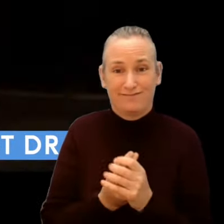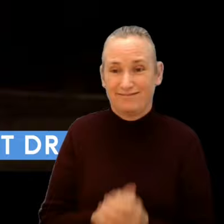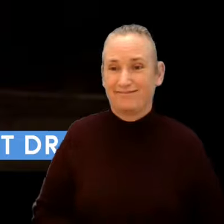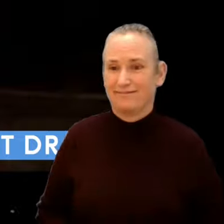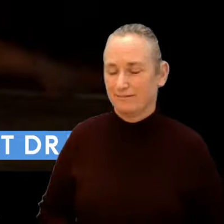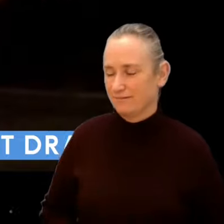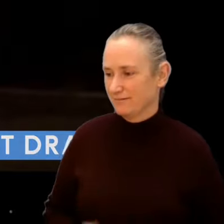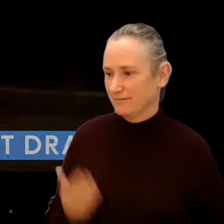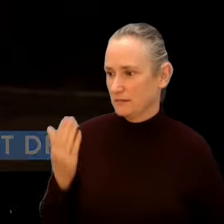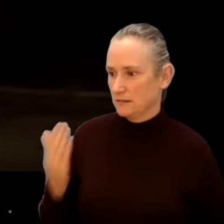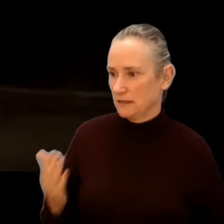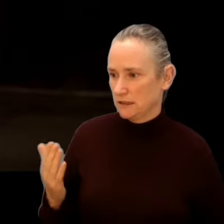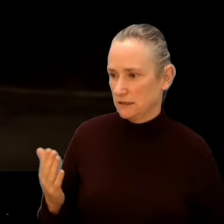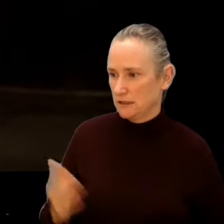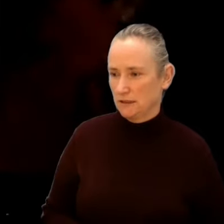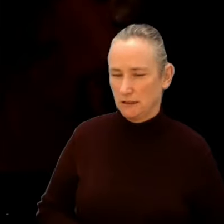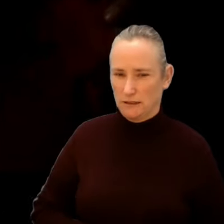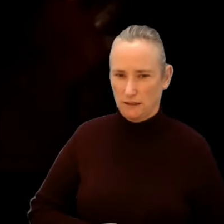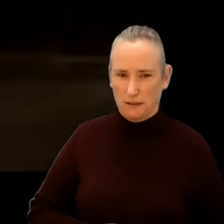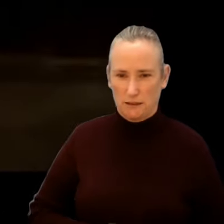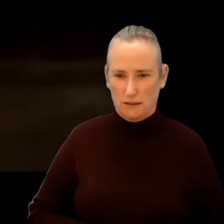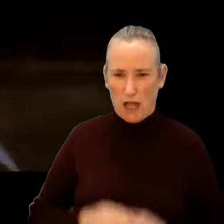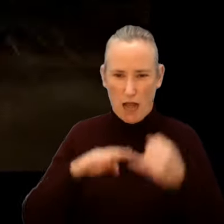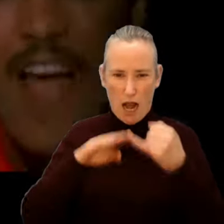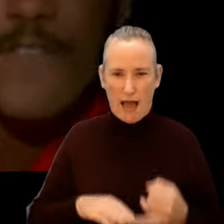This is Berry Gordy's The Last Dragon